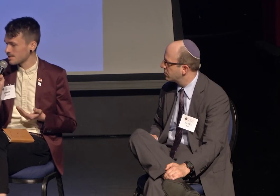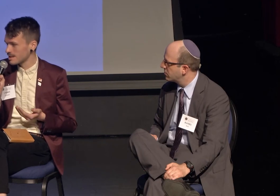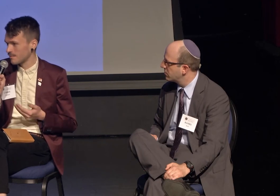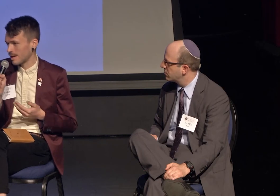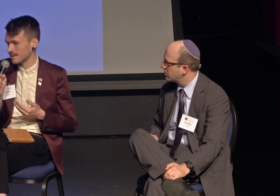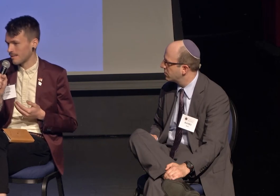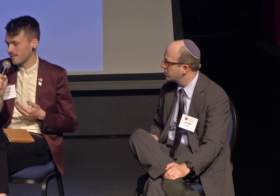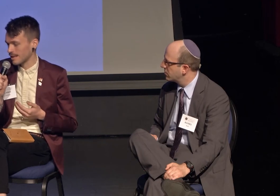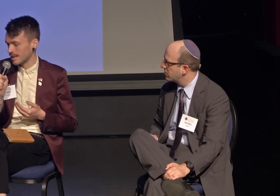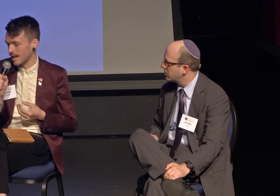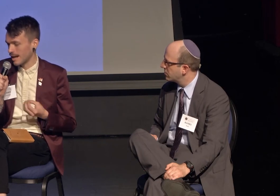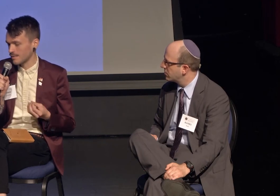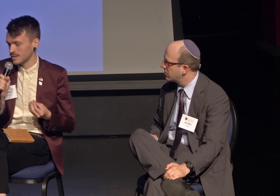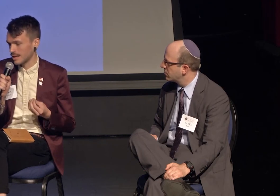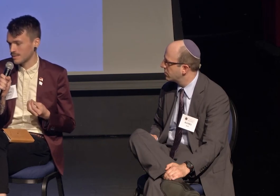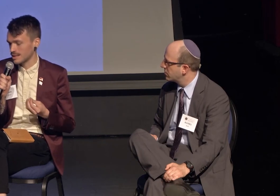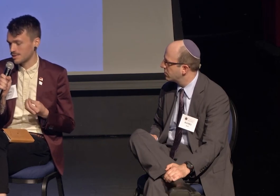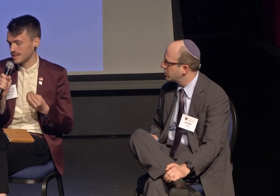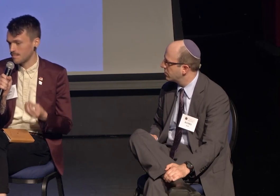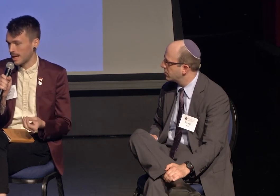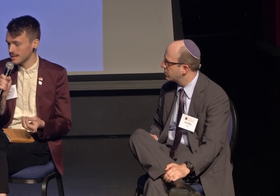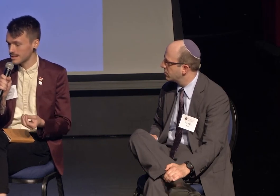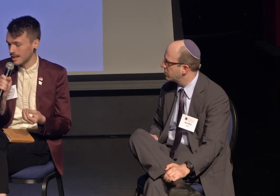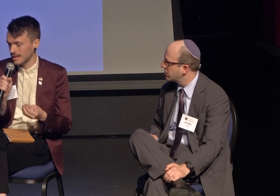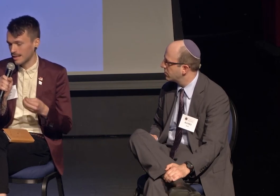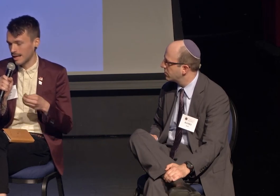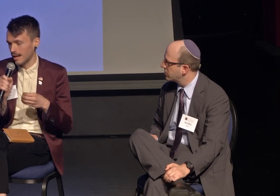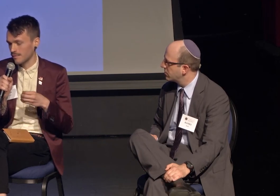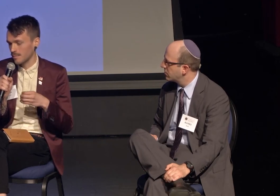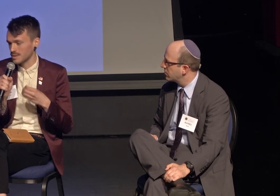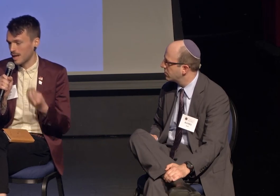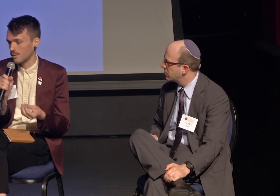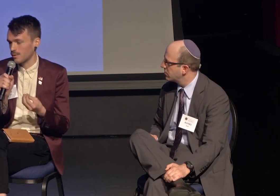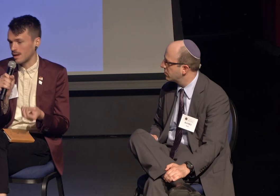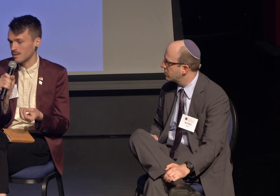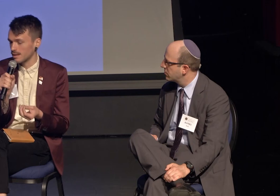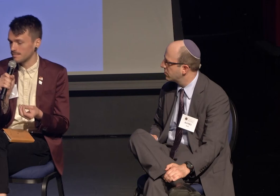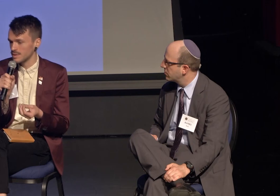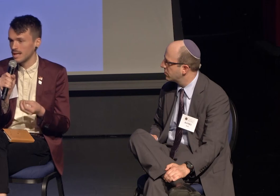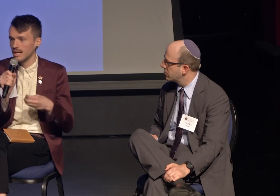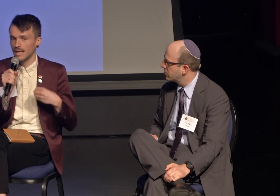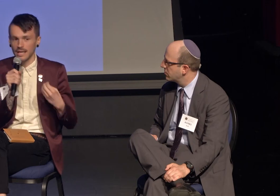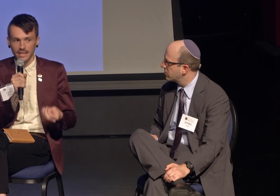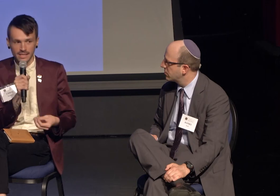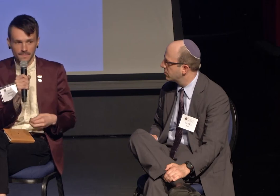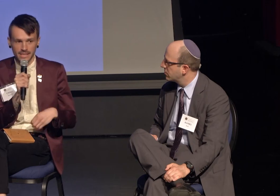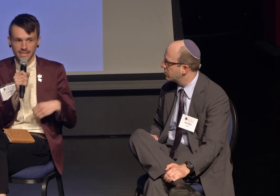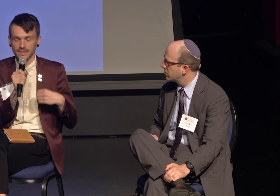in fact, I find that I have those conversations best and they have the most powerful outcomes in these spaces